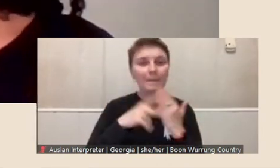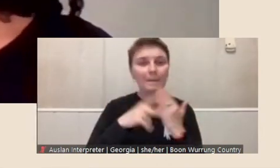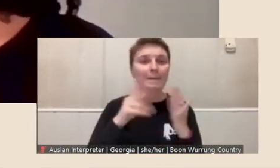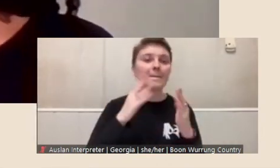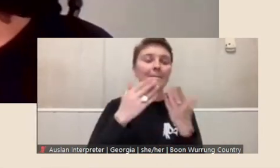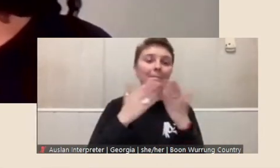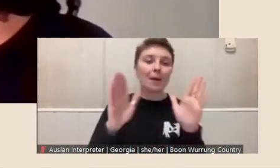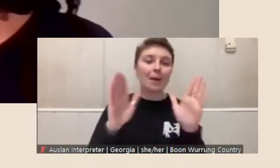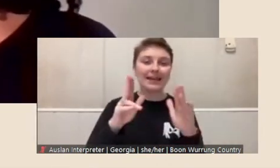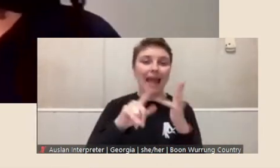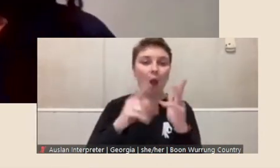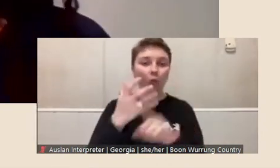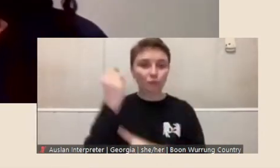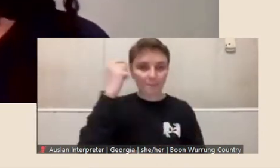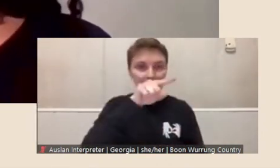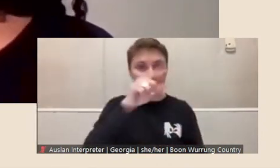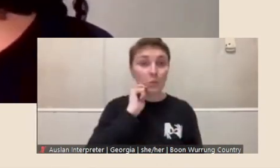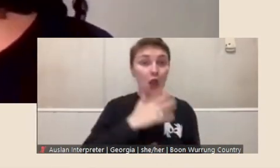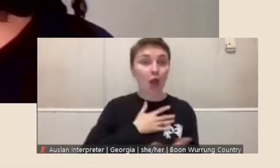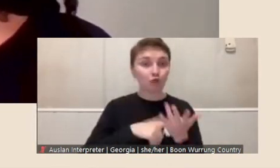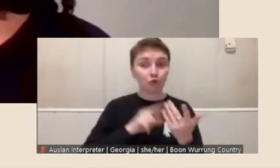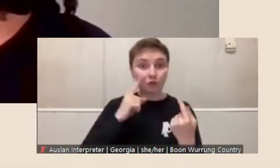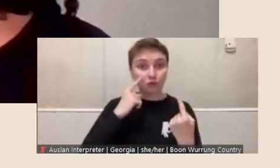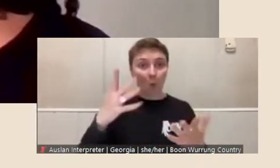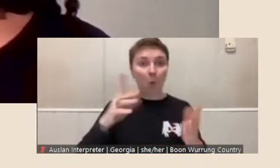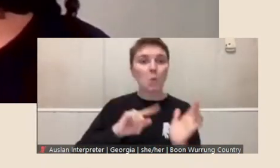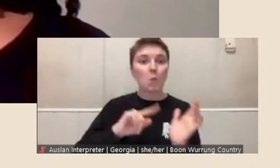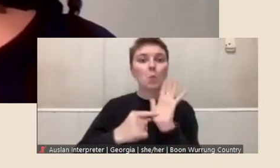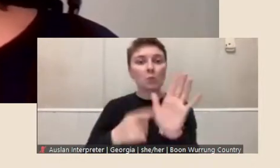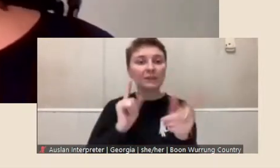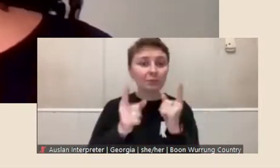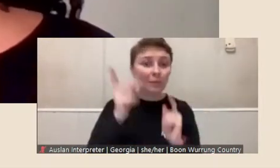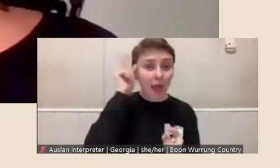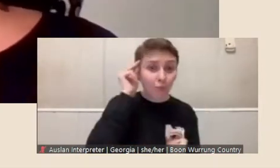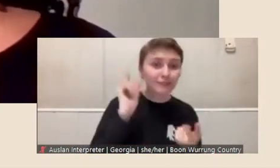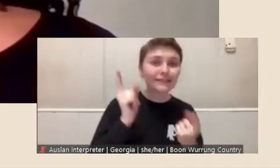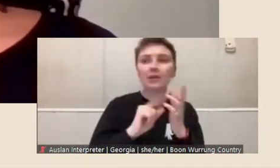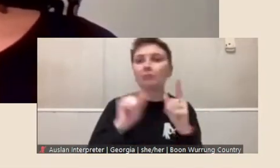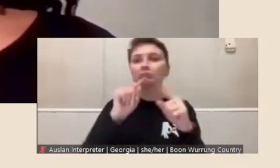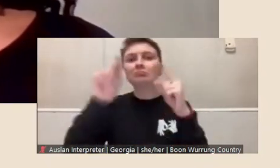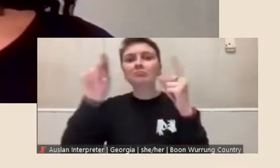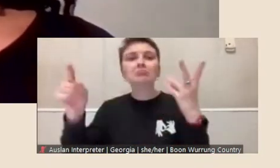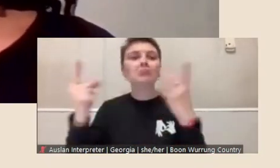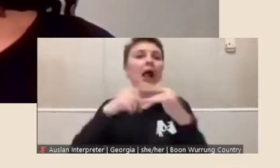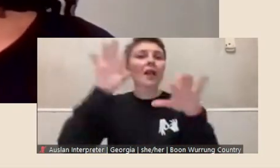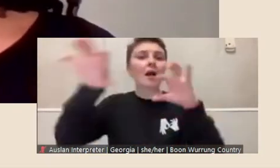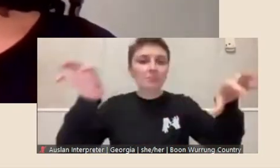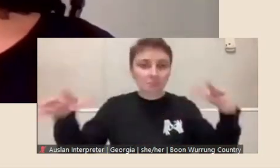they'd like to present, sometimes at the Library, sometimes elsewhere, and there's such an